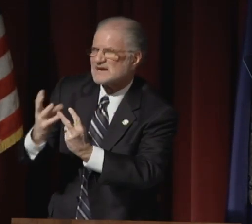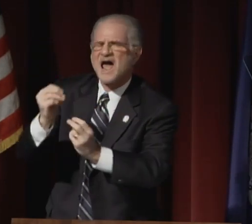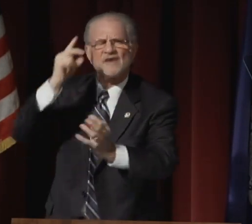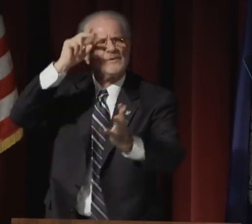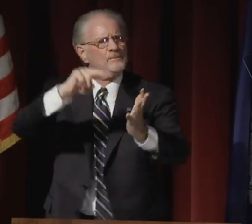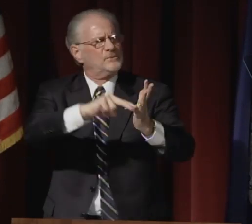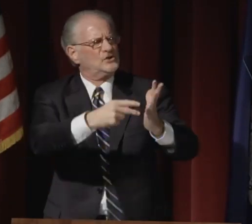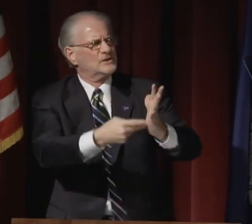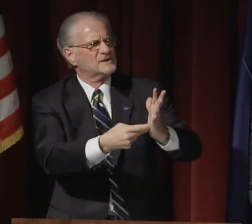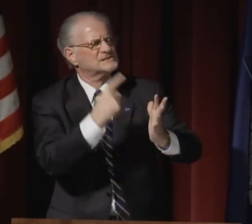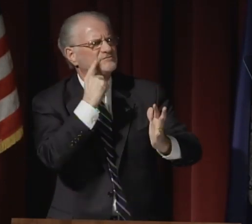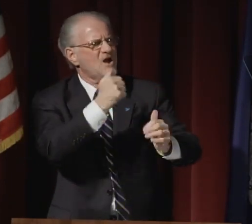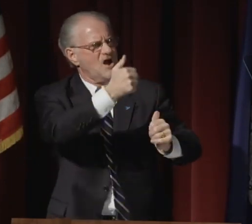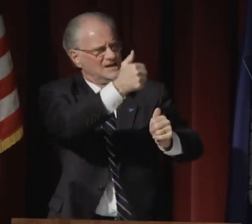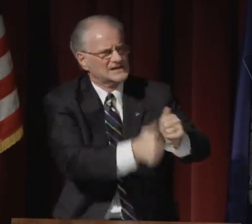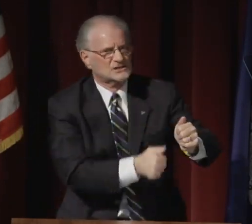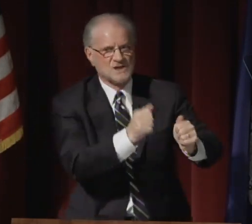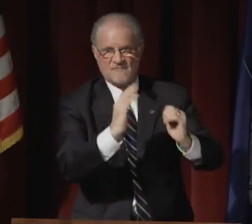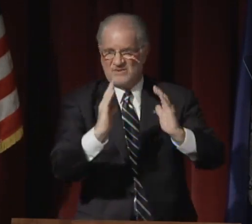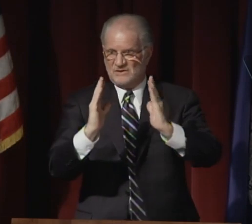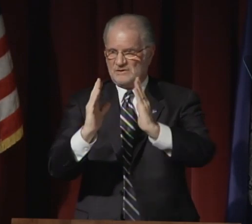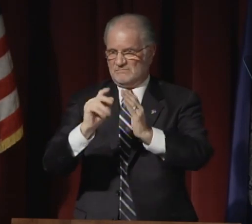and the purposes of those trips.